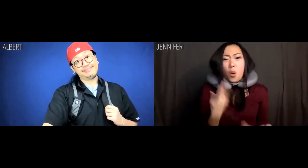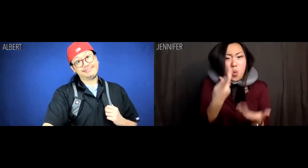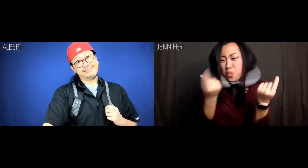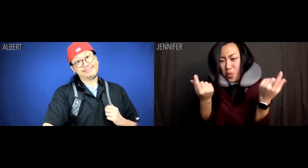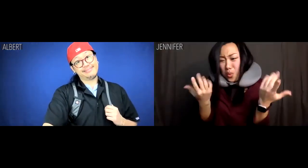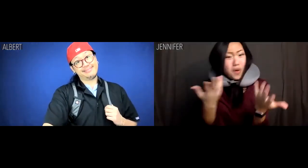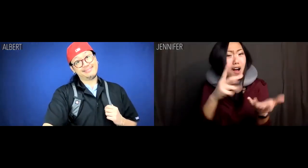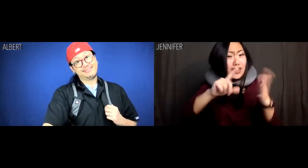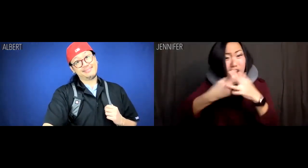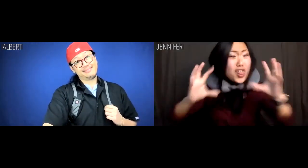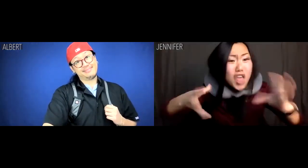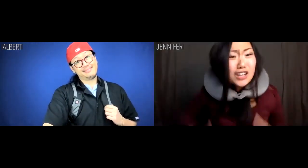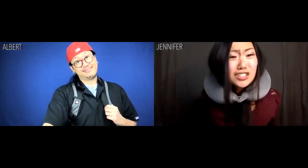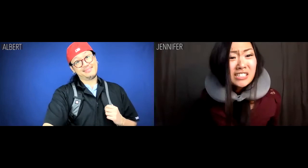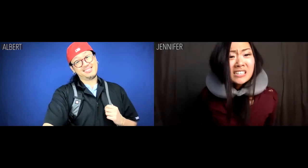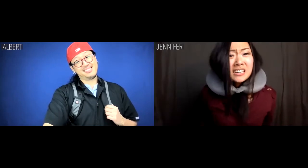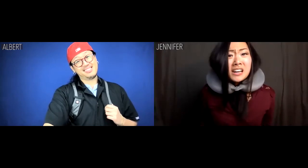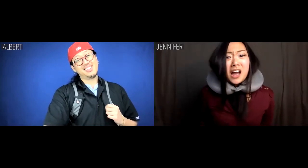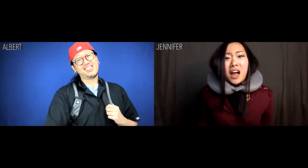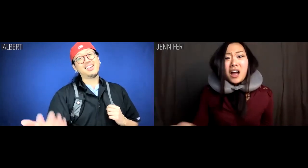What are we going to do, start a laundry?